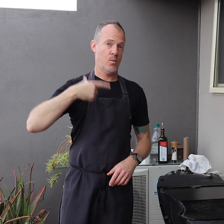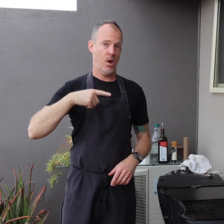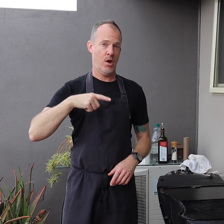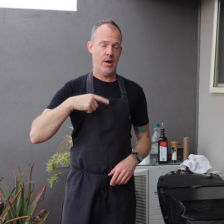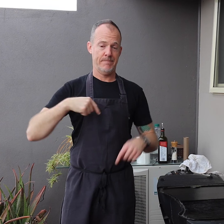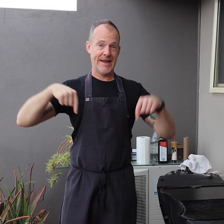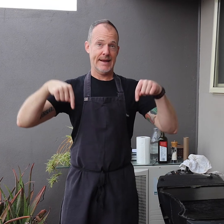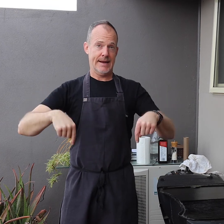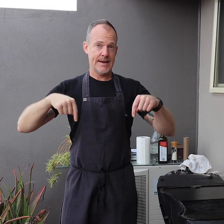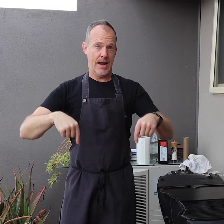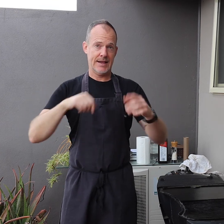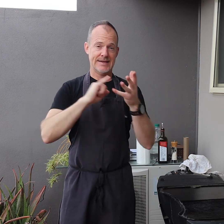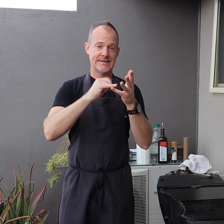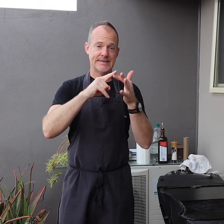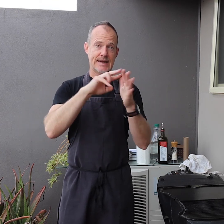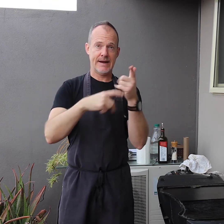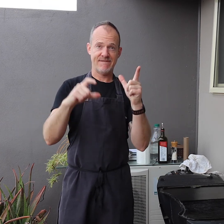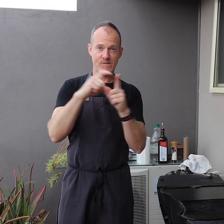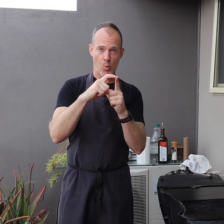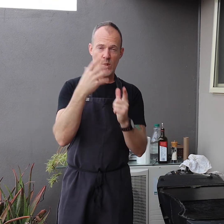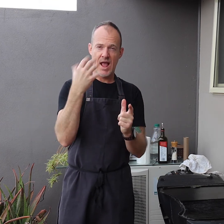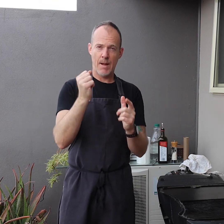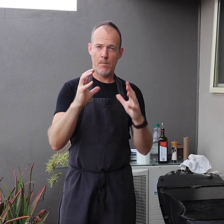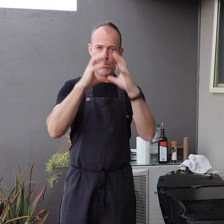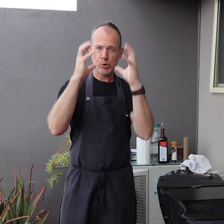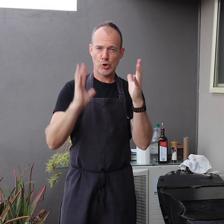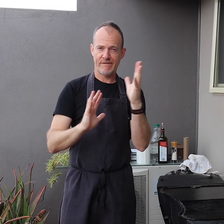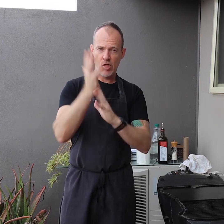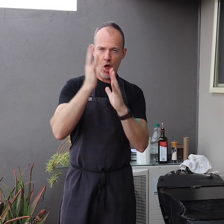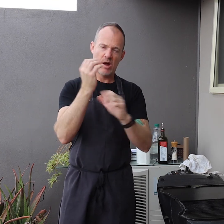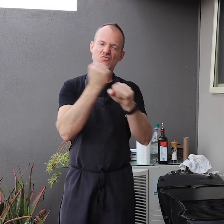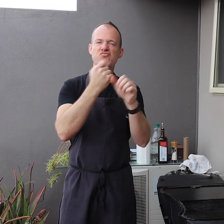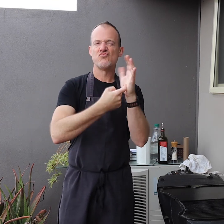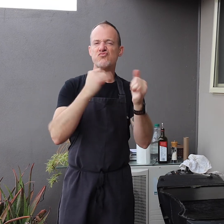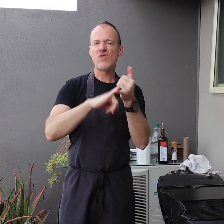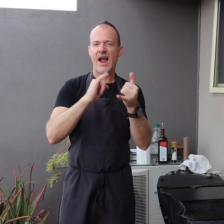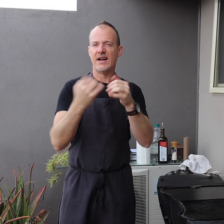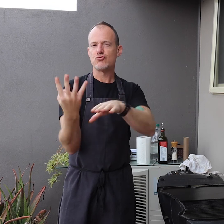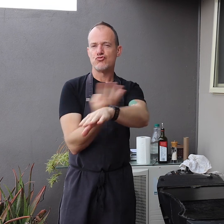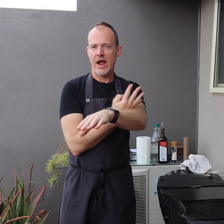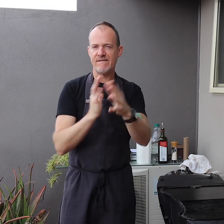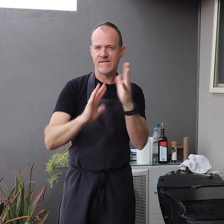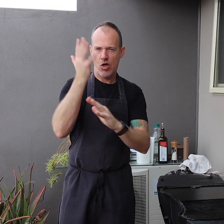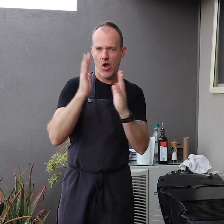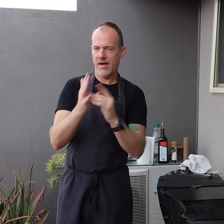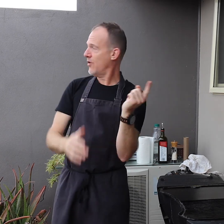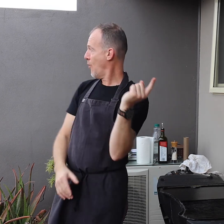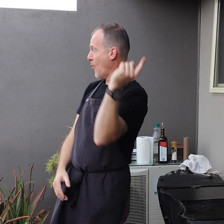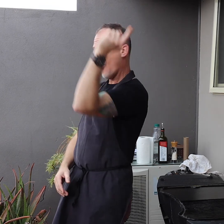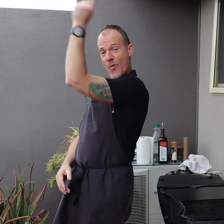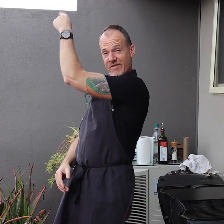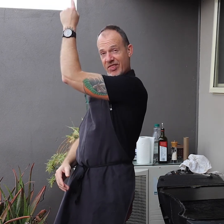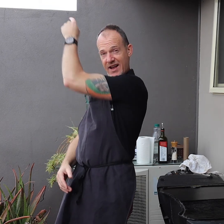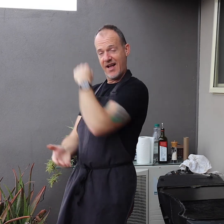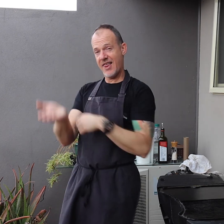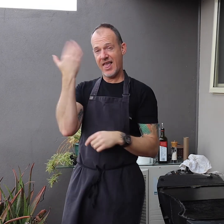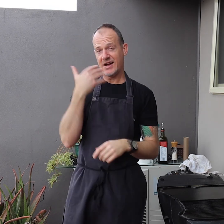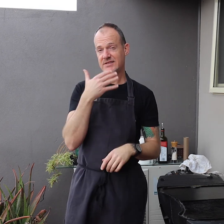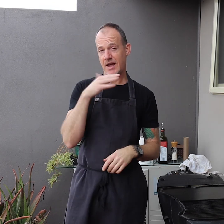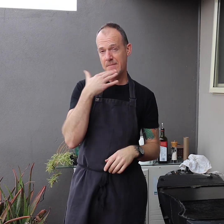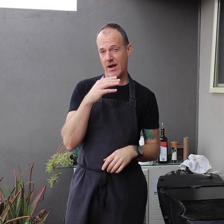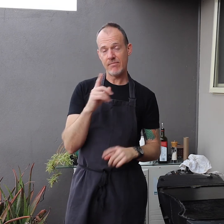Here in Seaford, we had a bushfire, well grass fire, just over there last Summer.